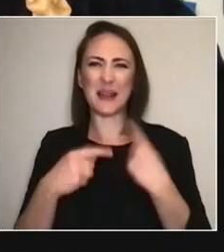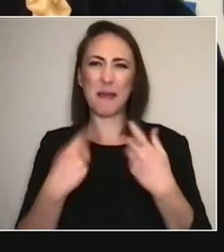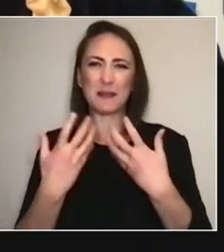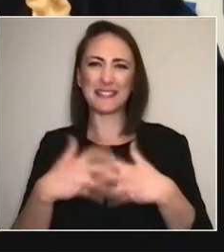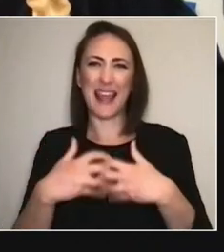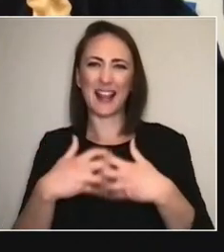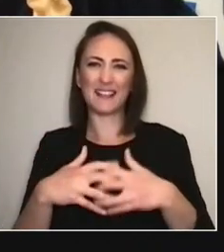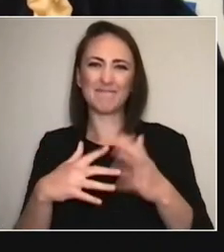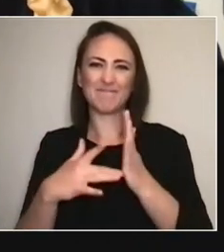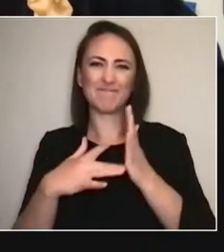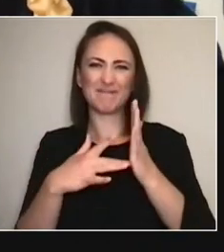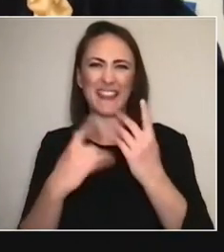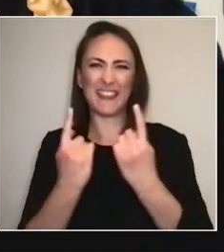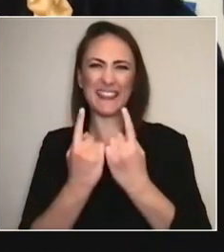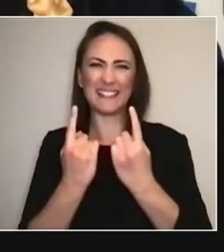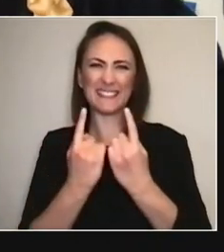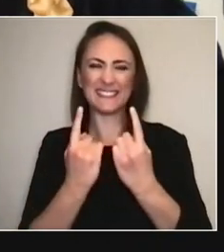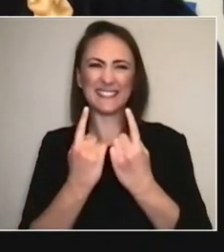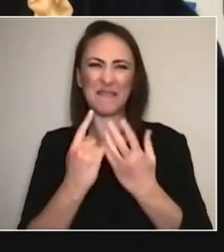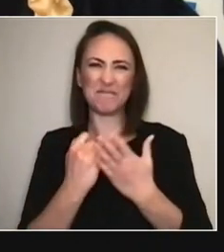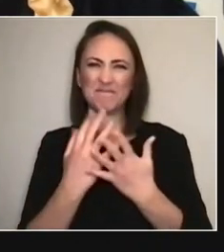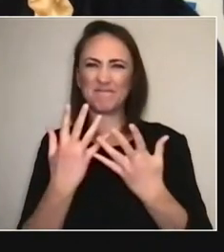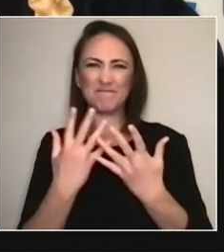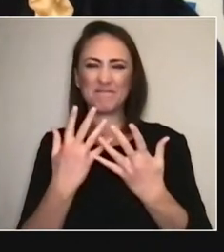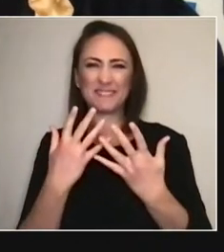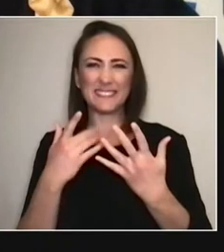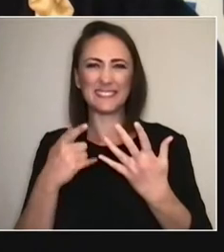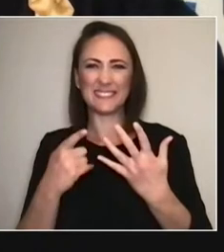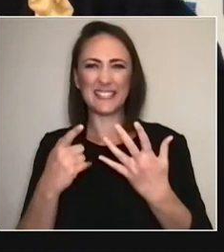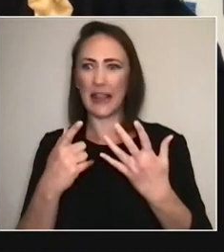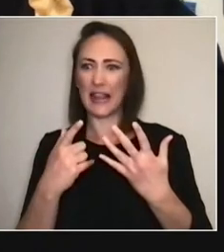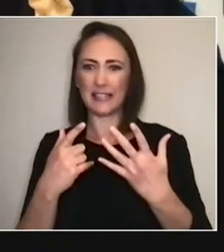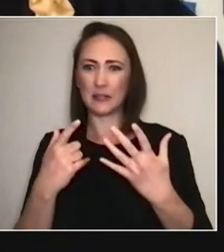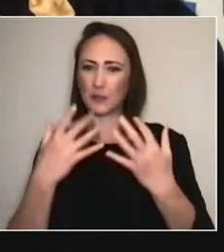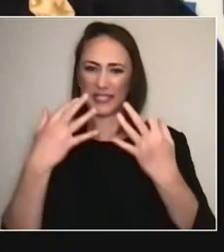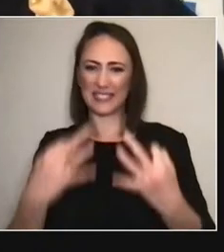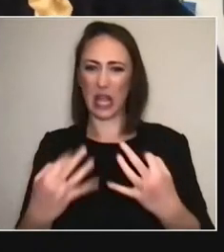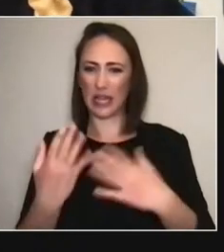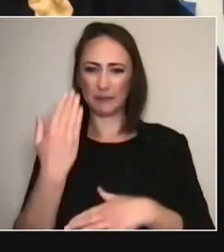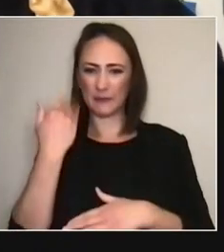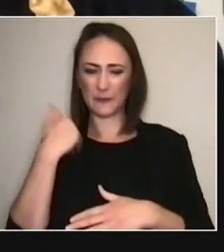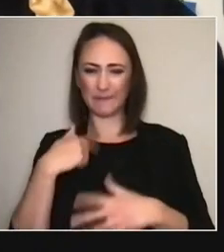I think it's maybe why, when we cancelled, we didn't go, 'OK. We're doing a digital festival.' We went, 'OK. Let's stop